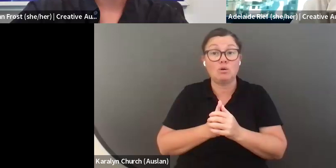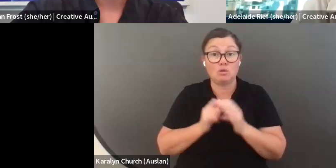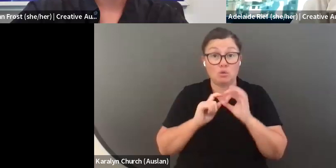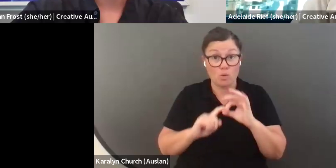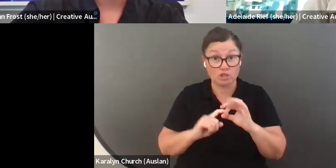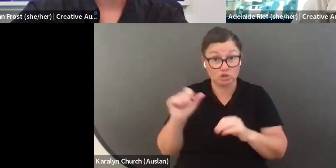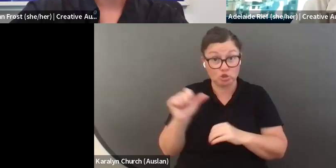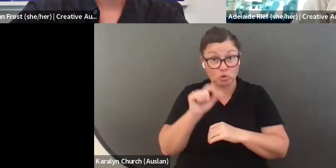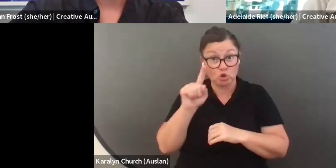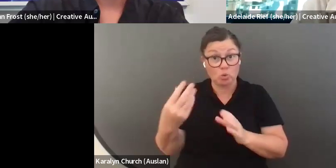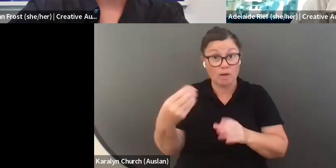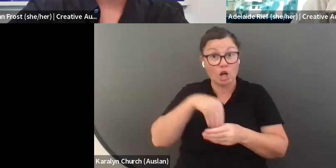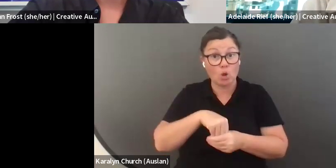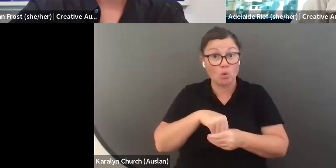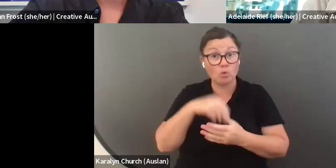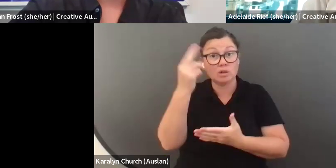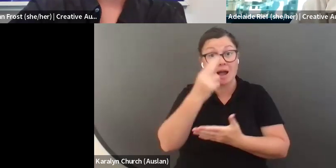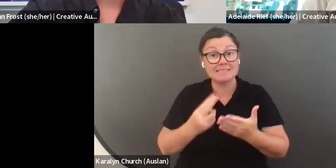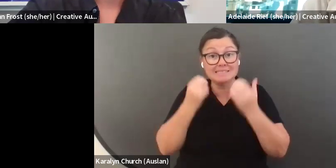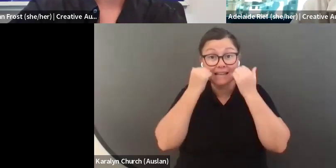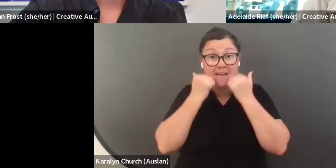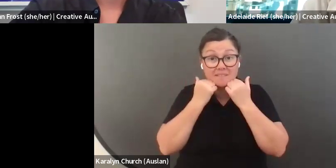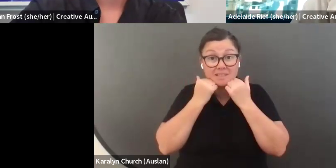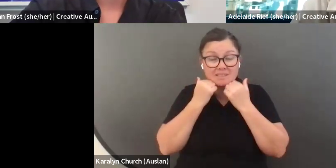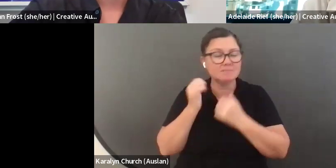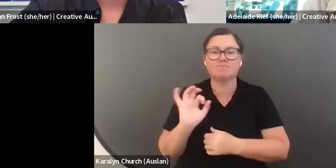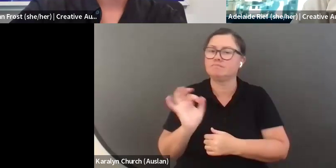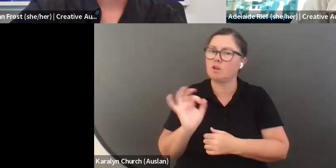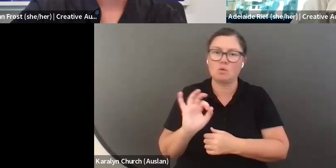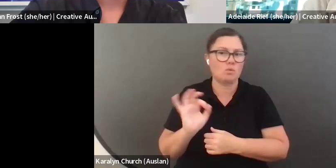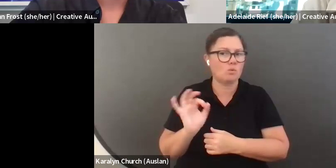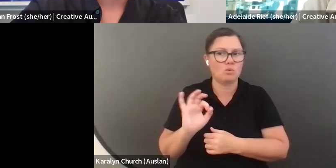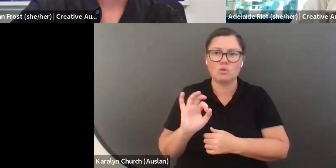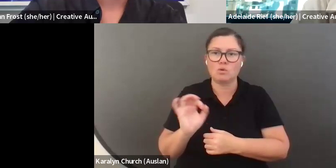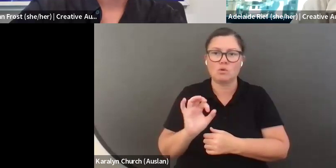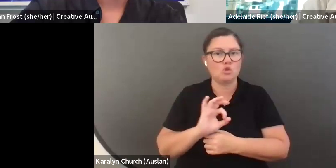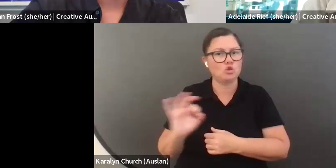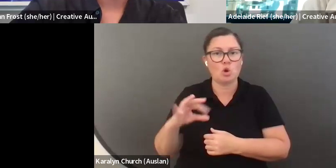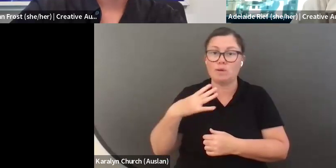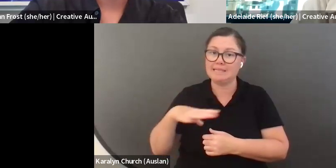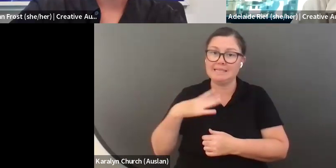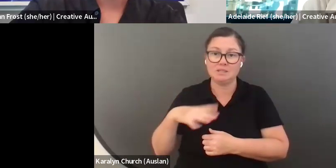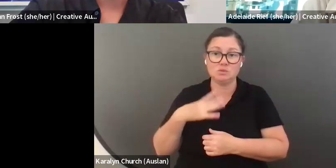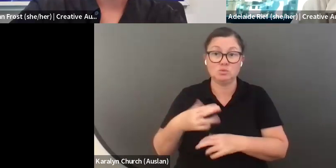you would like to or if you need to include any evidence of your artistic practice in